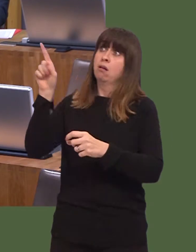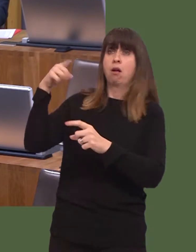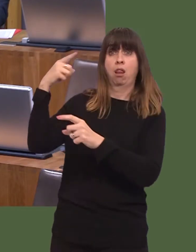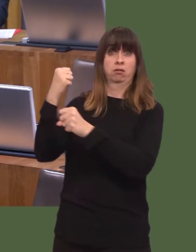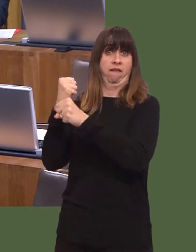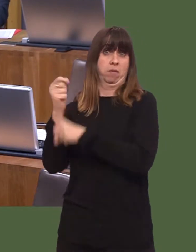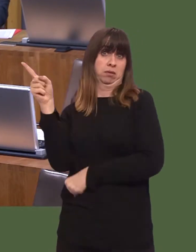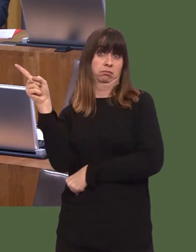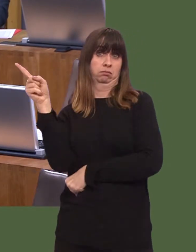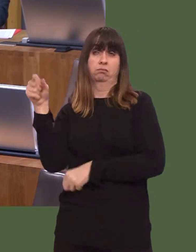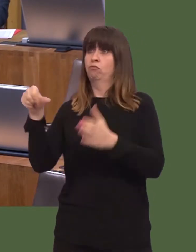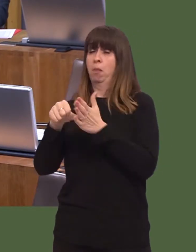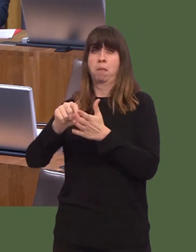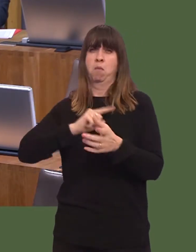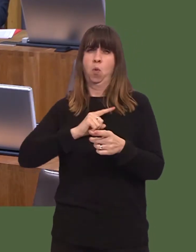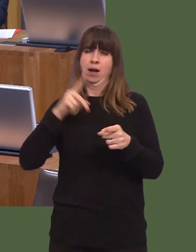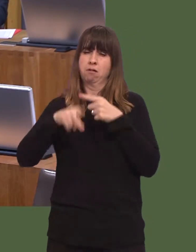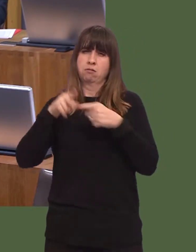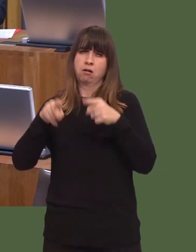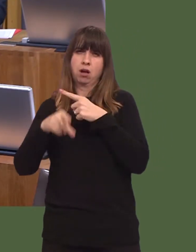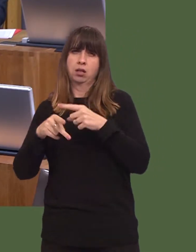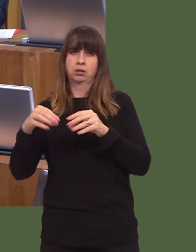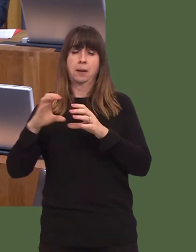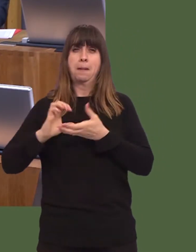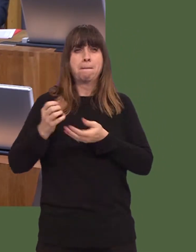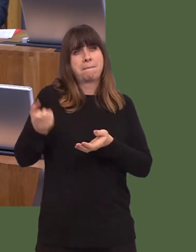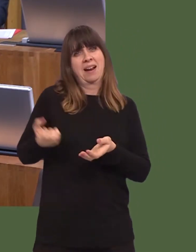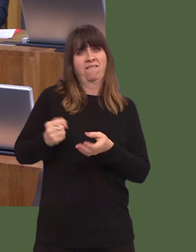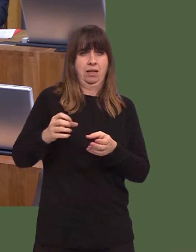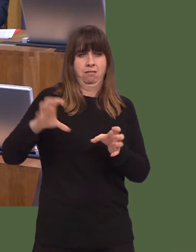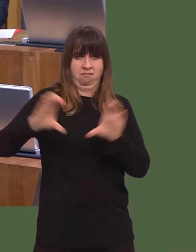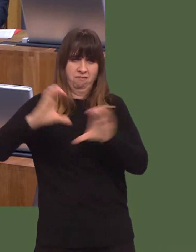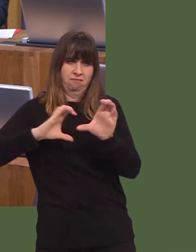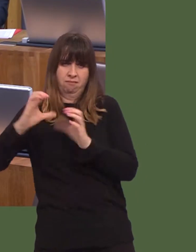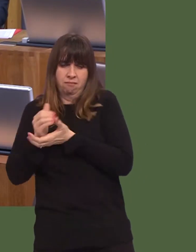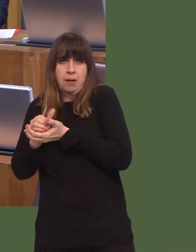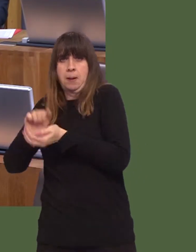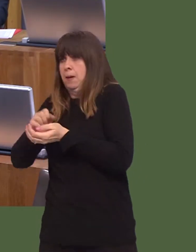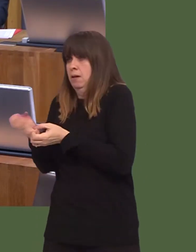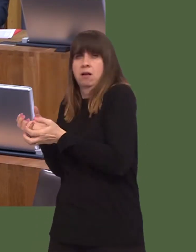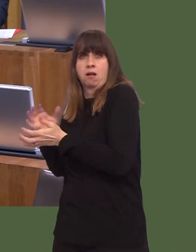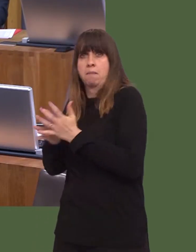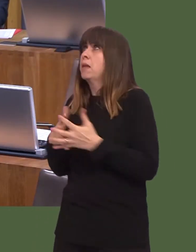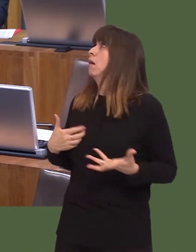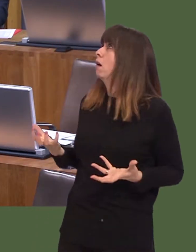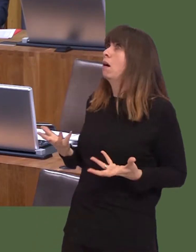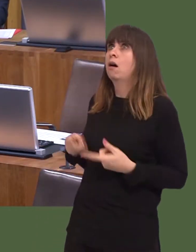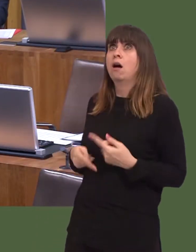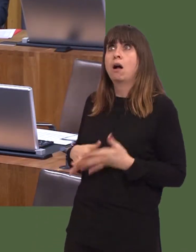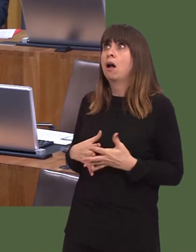away from people and putting them in danger of being homeless. And so, his party has to accept responsibility for much of the threat of homelessness that